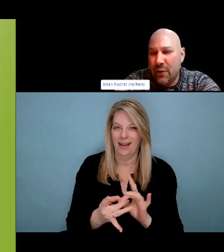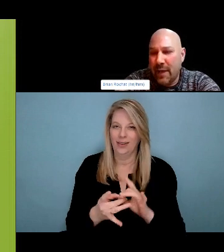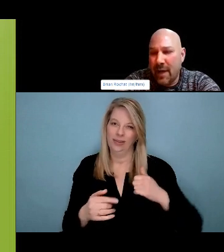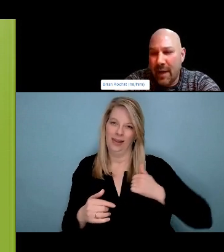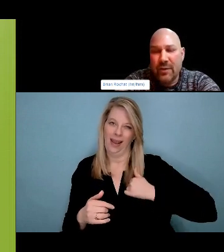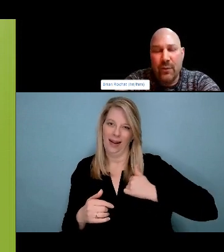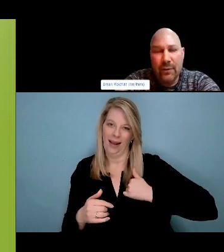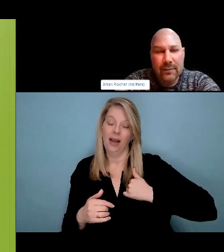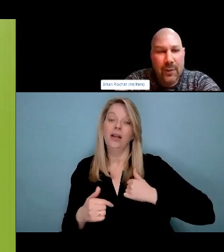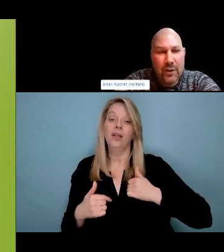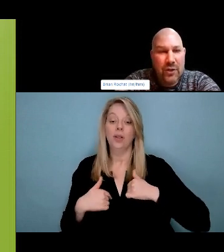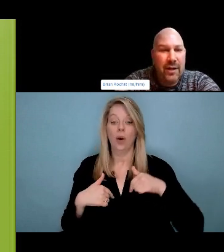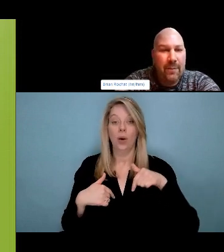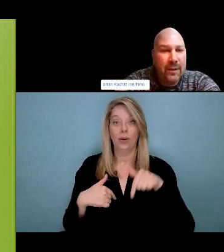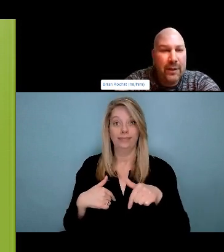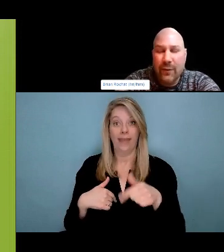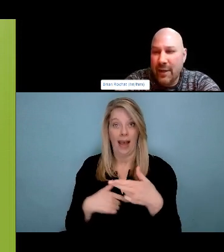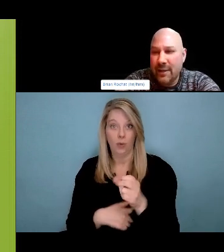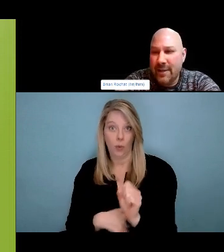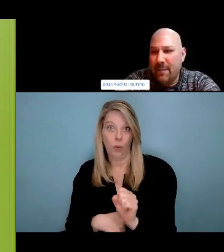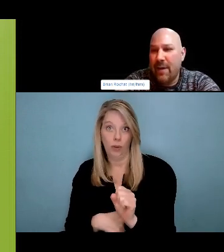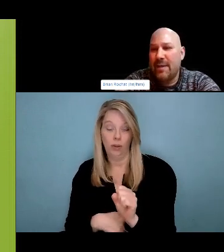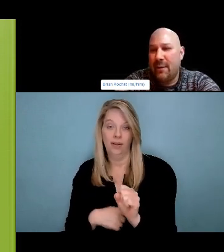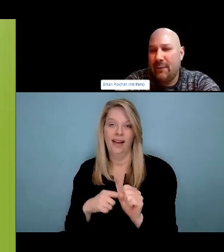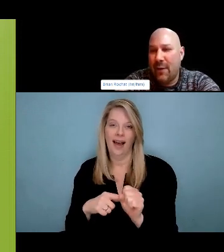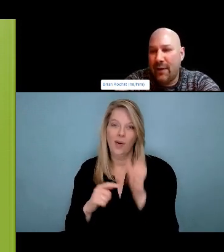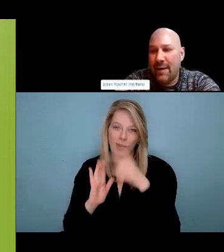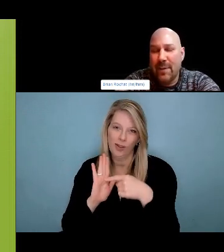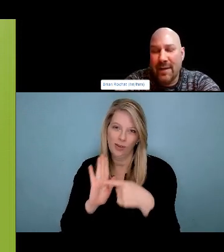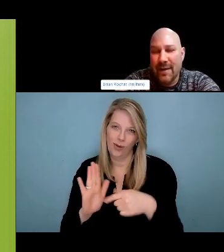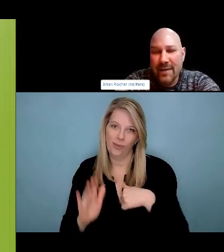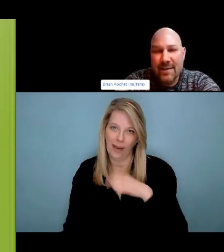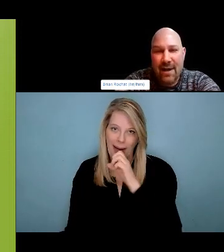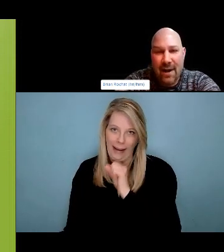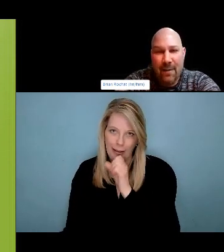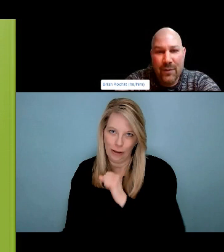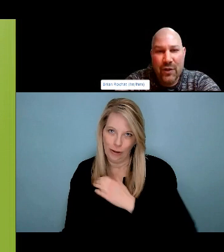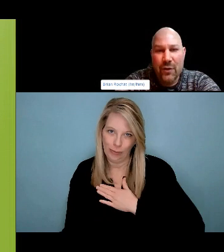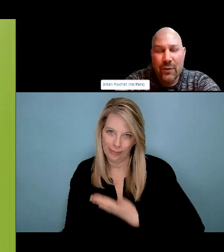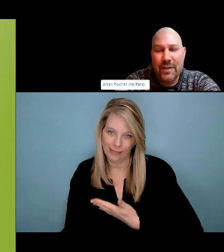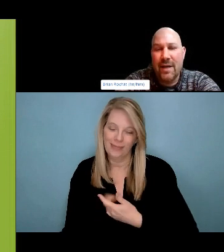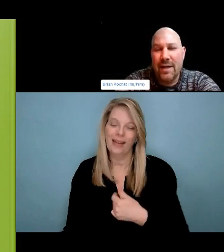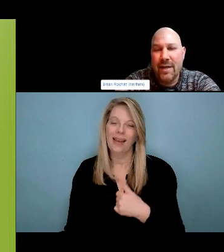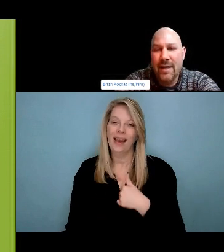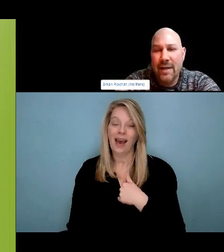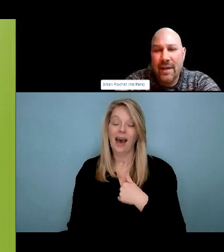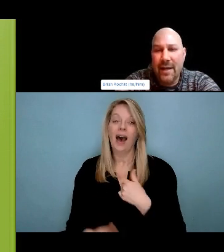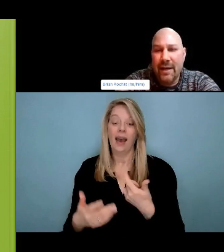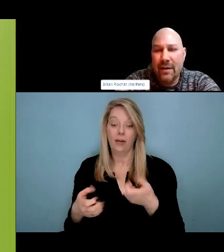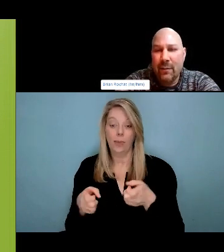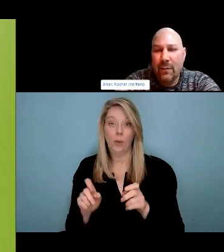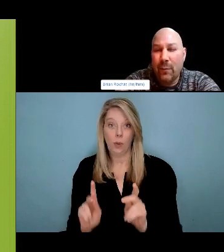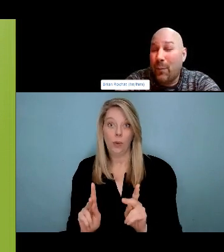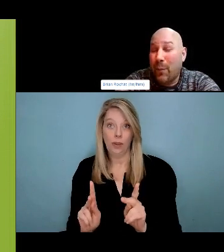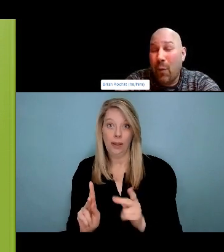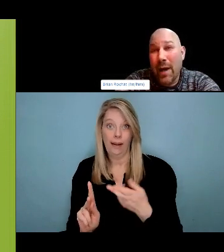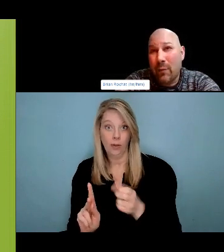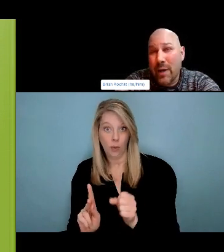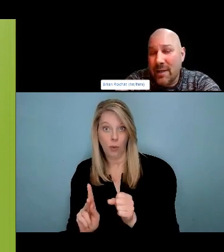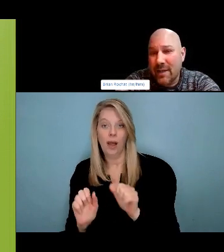mother-in-law for almost 30 years now and she is the matriarch of our family.